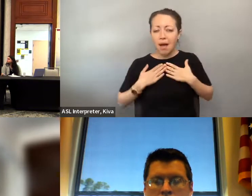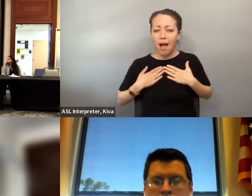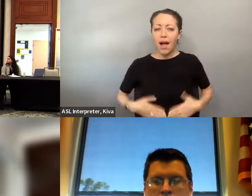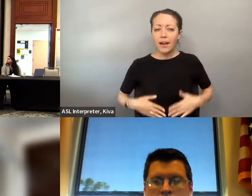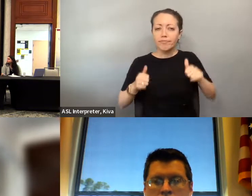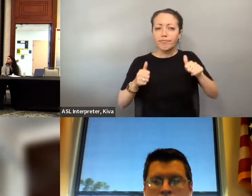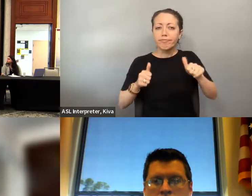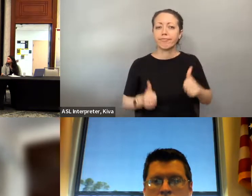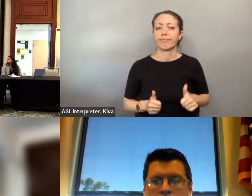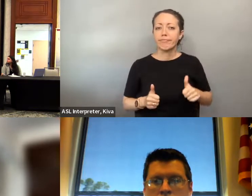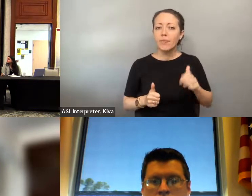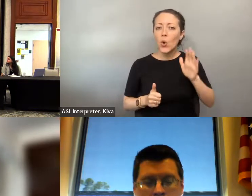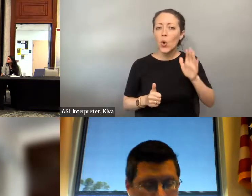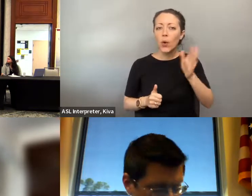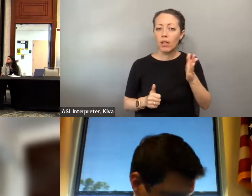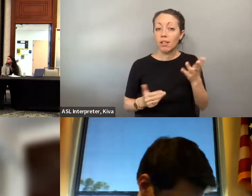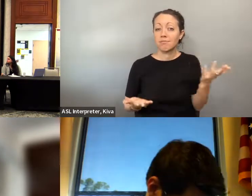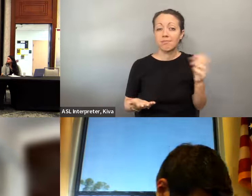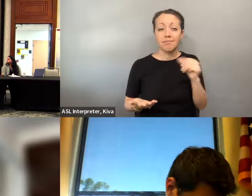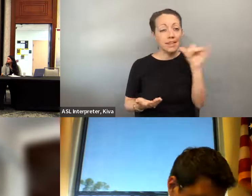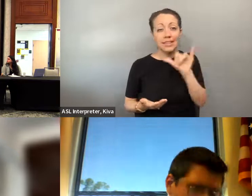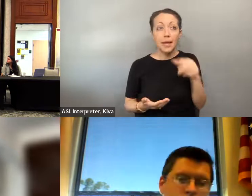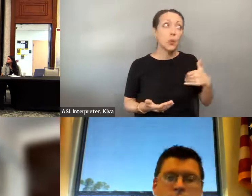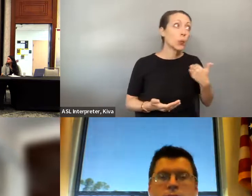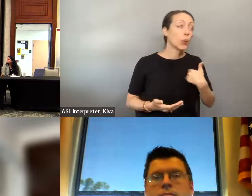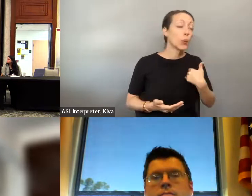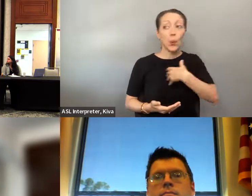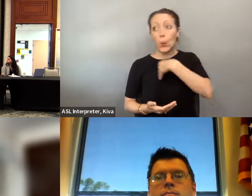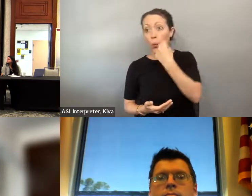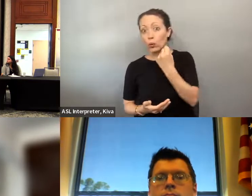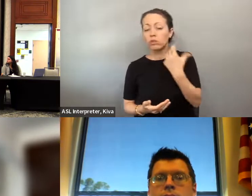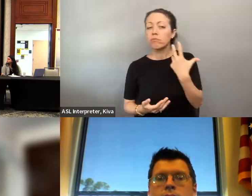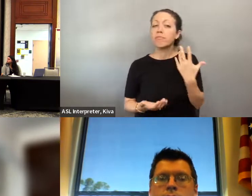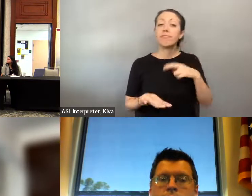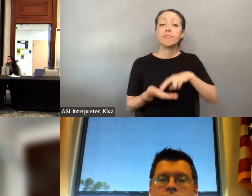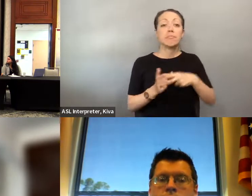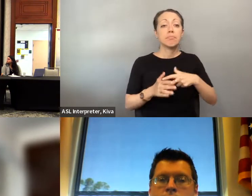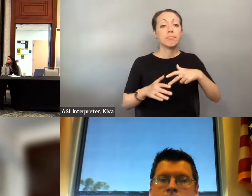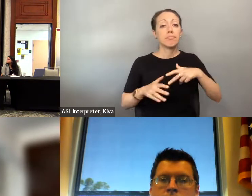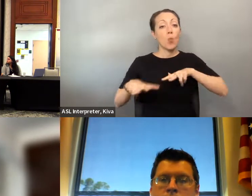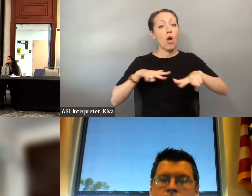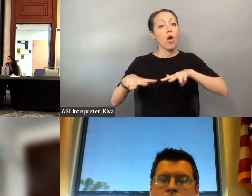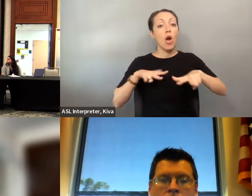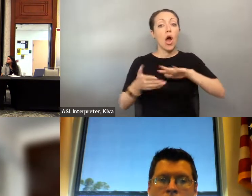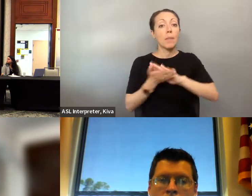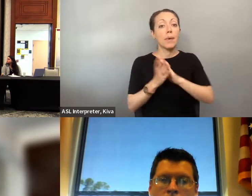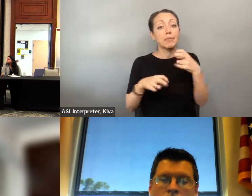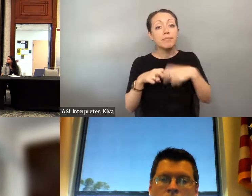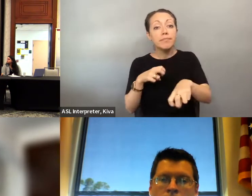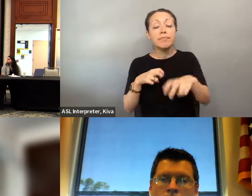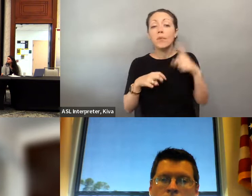Different type of nice. We're really doing it for all of us, because if we are blessed to live so long, you know, eventually most of us have some deterioration of or normal. blessed to live so long eventually most of us have